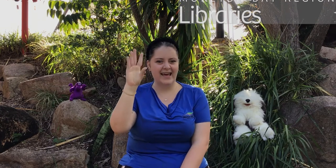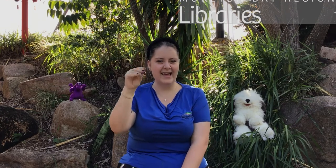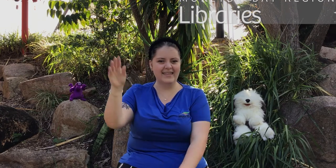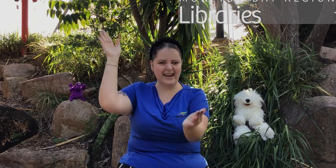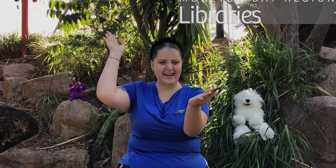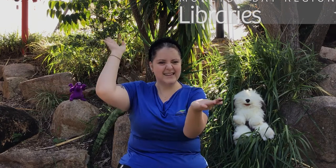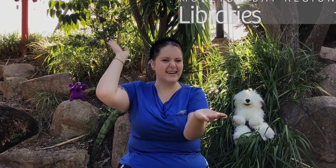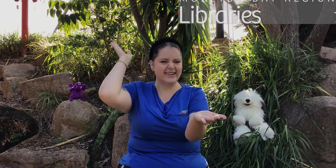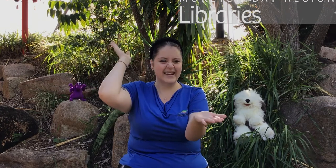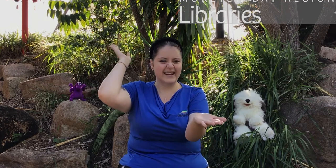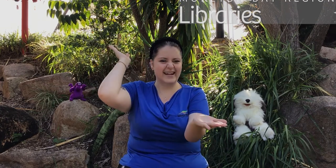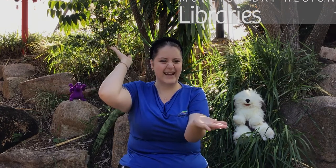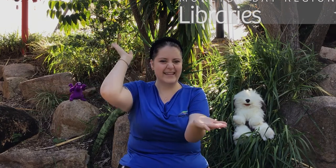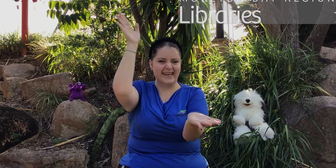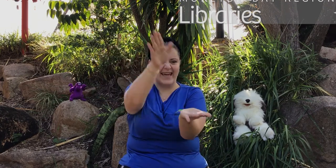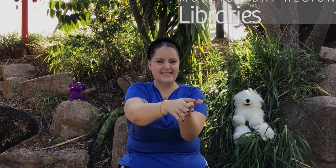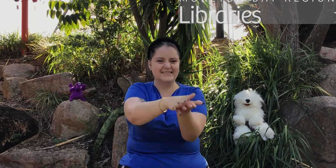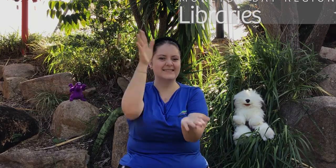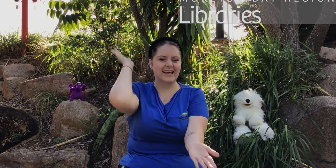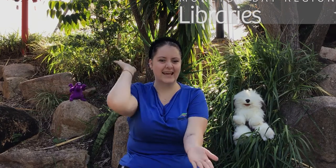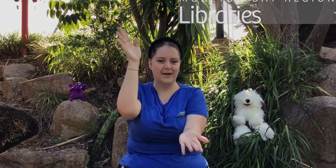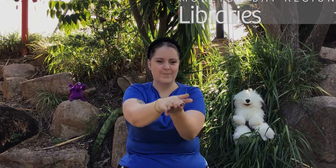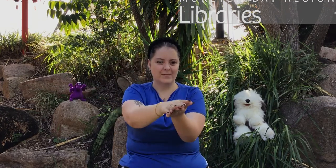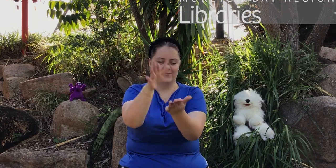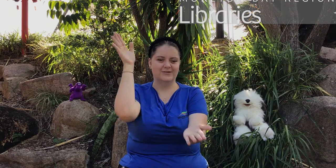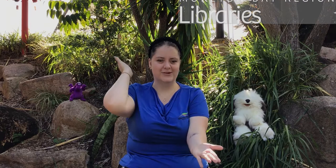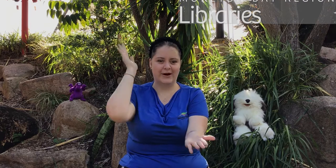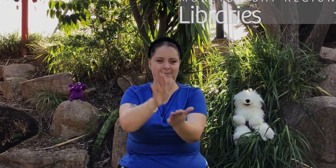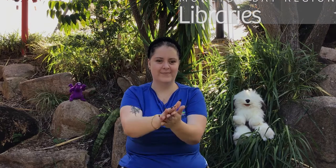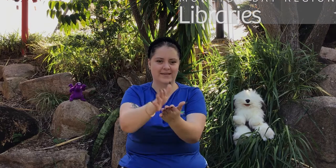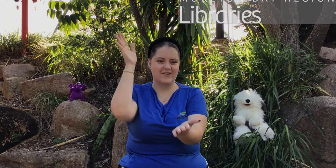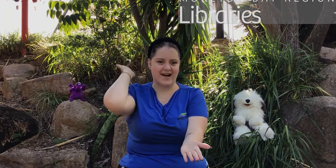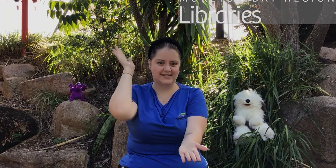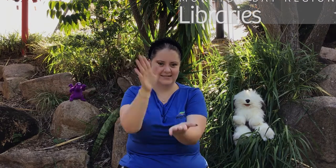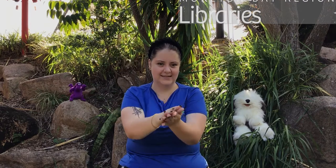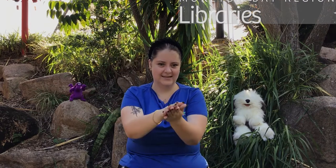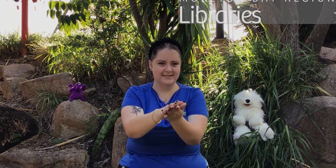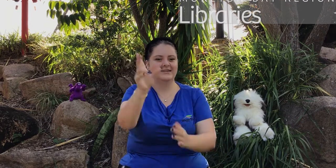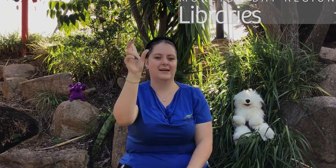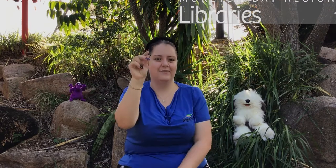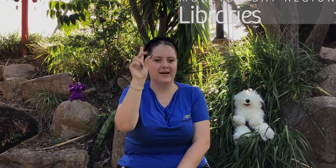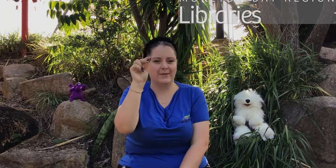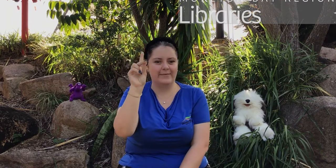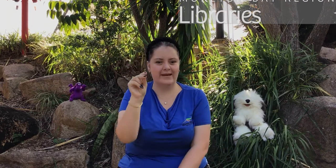and then our daddy crocodile like this. Good job! Alright starting off with our babies,